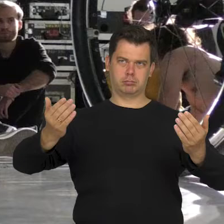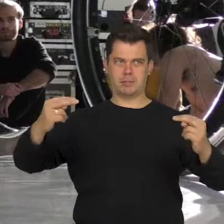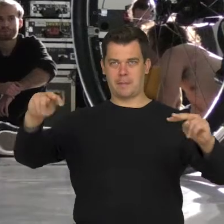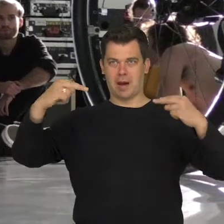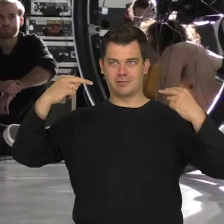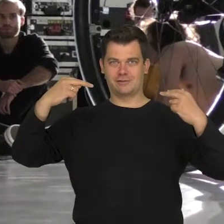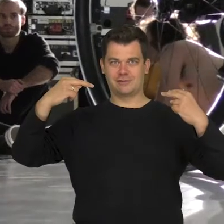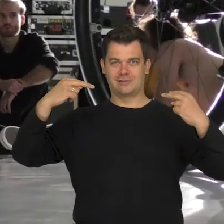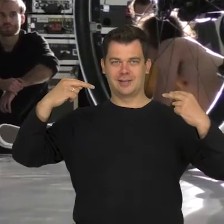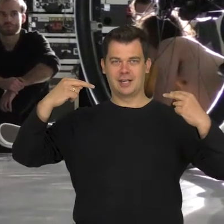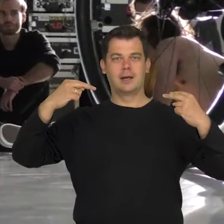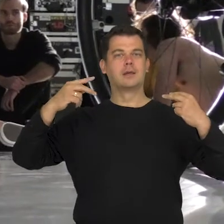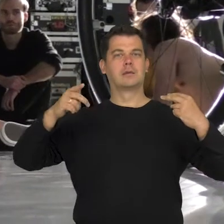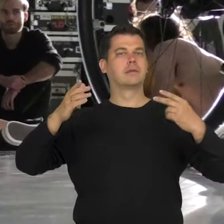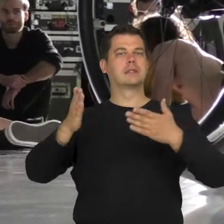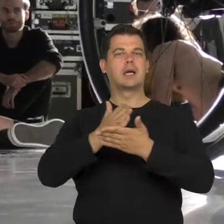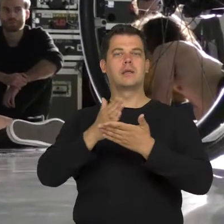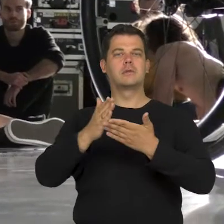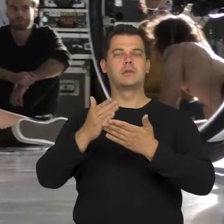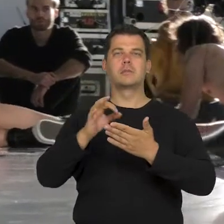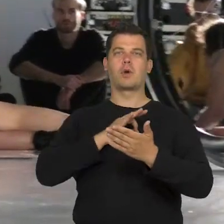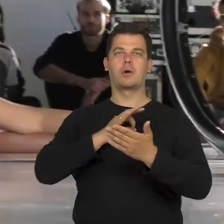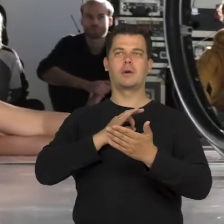and here we see regaining or an appearance